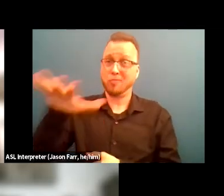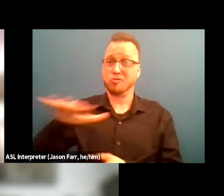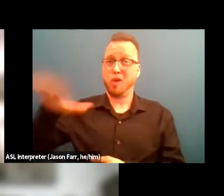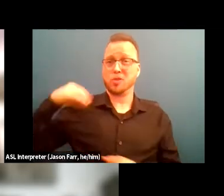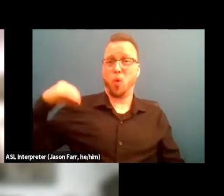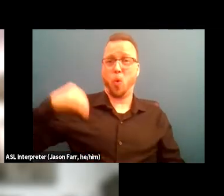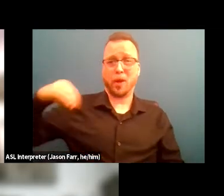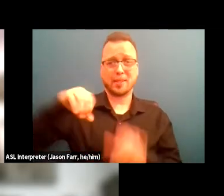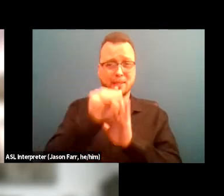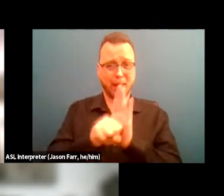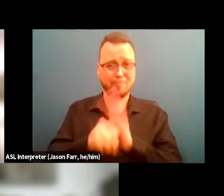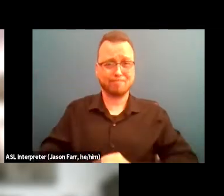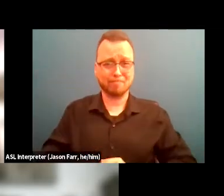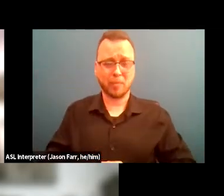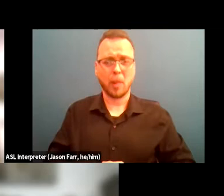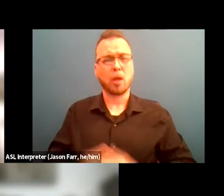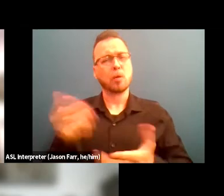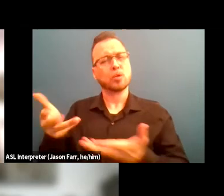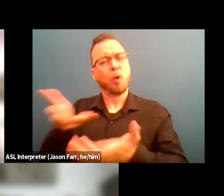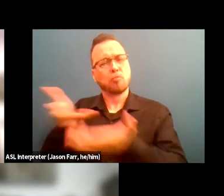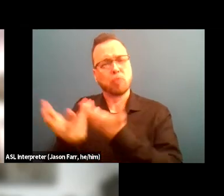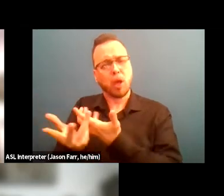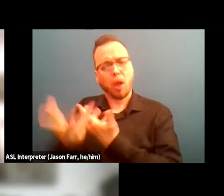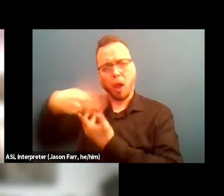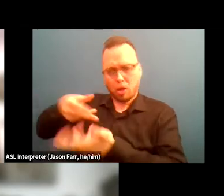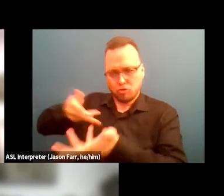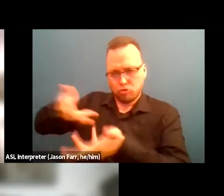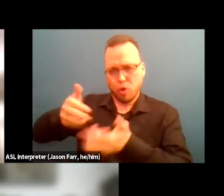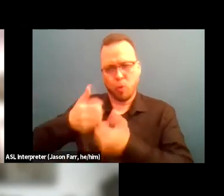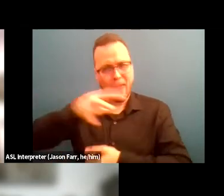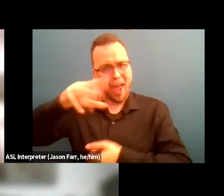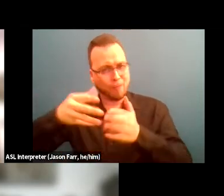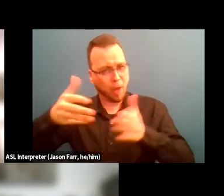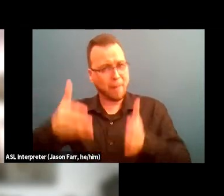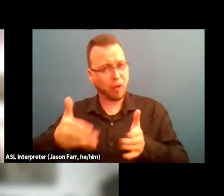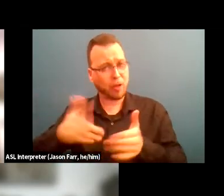So engaging our African Americans. There's some interesting facts in 1960s,